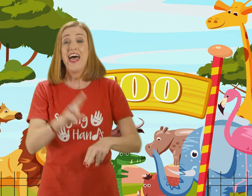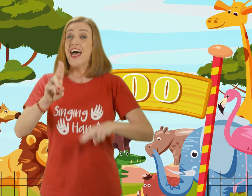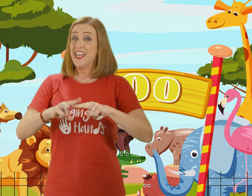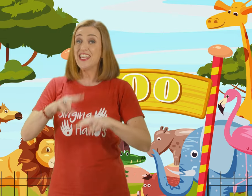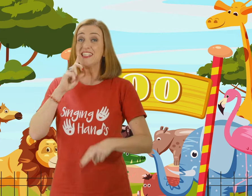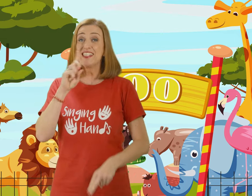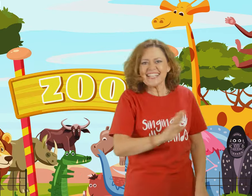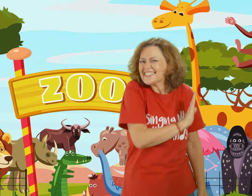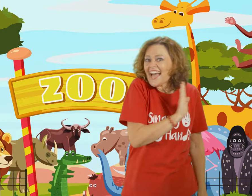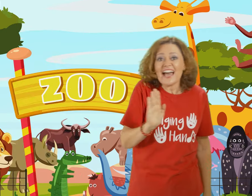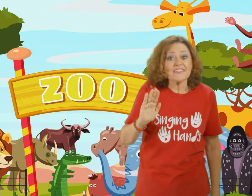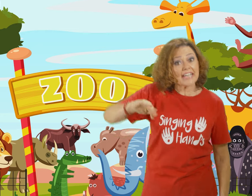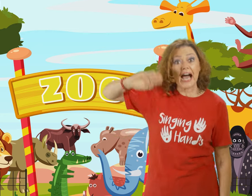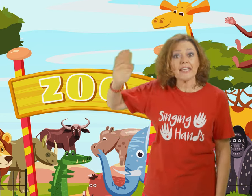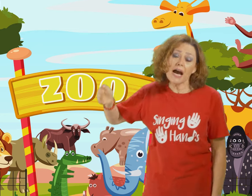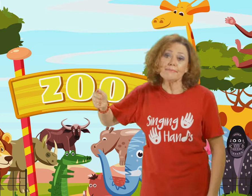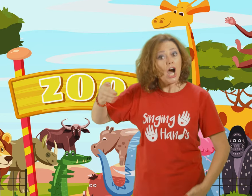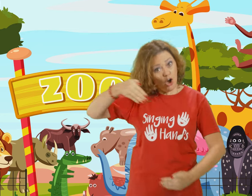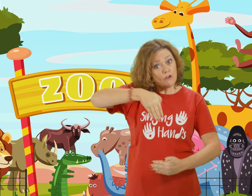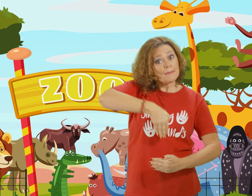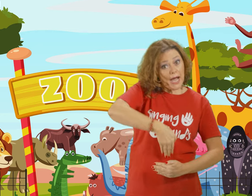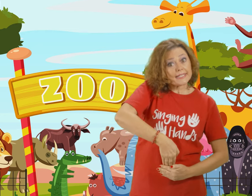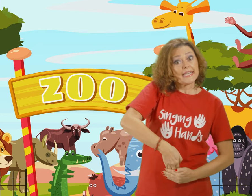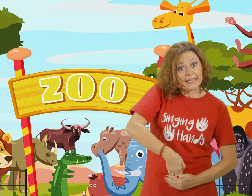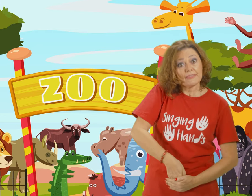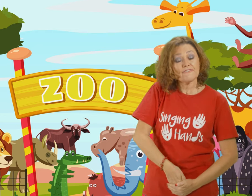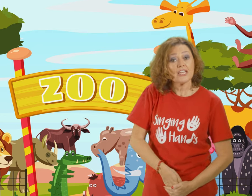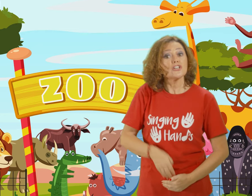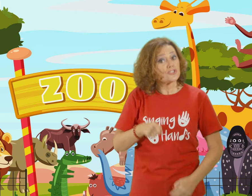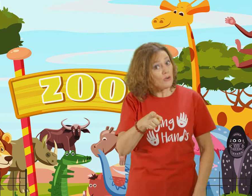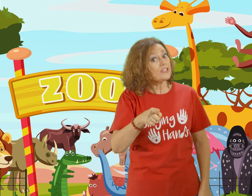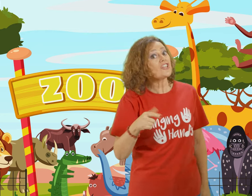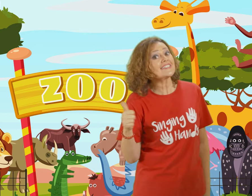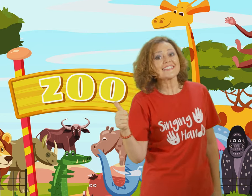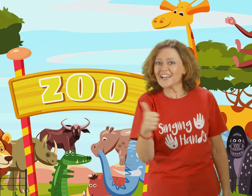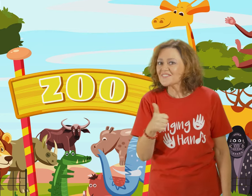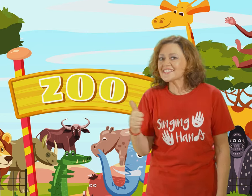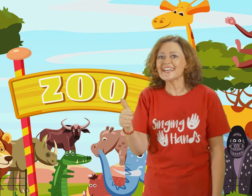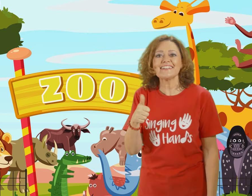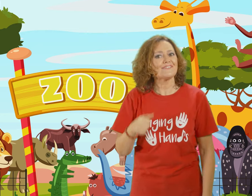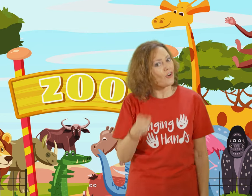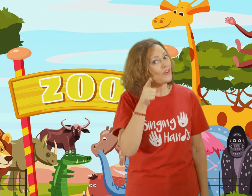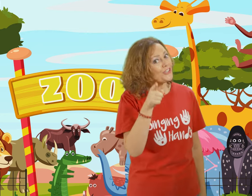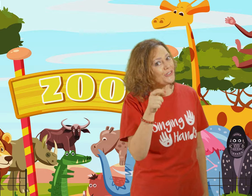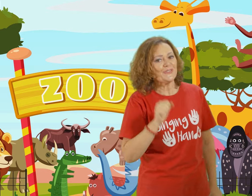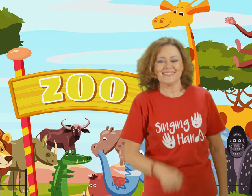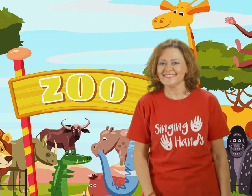And he said "You haven't got a hump Or a pocket in the front So you'll just have to settle for you"